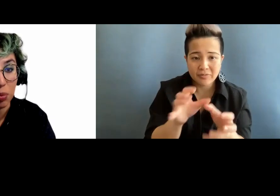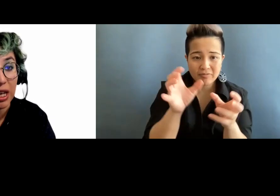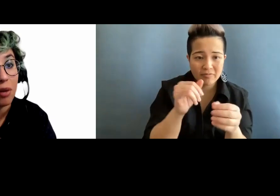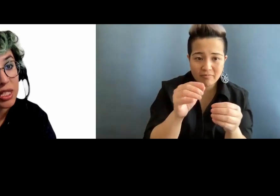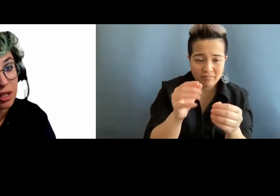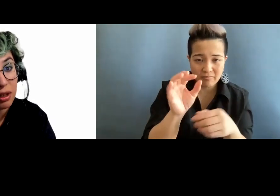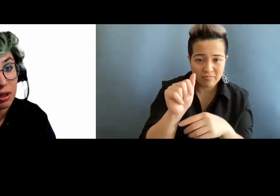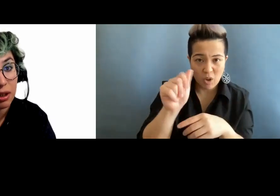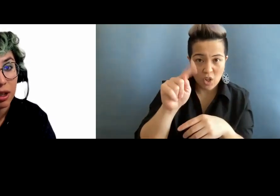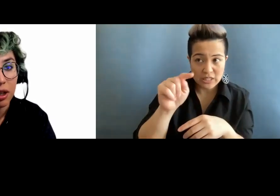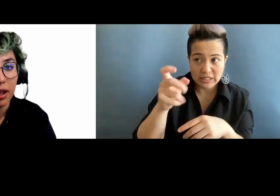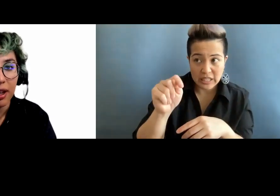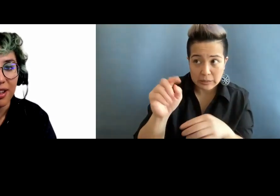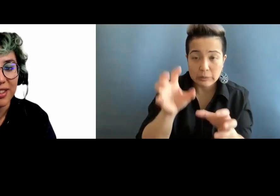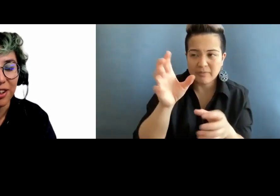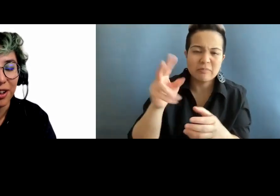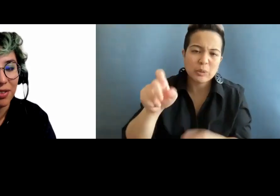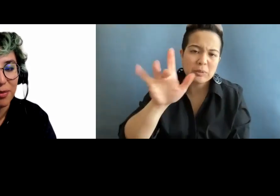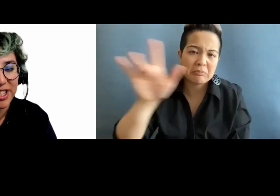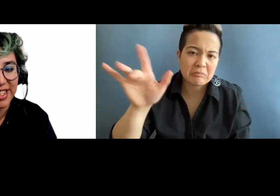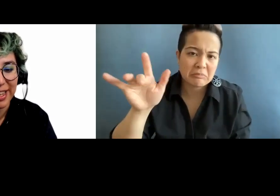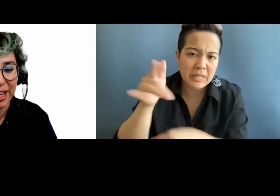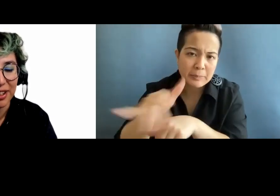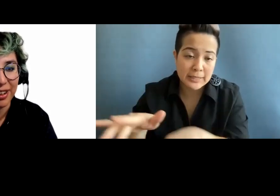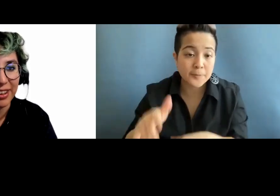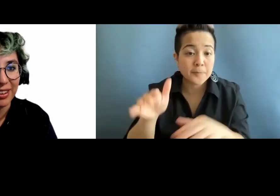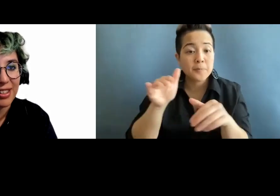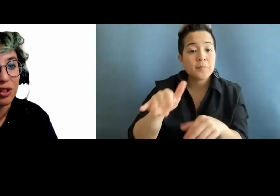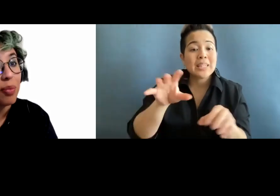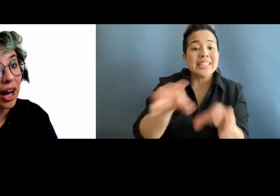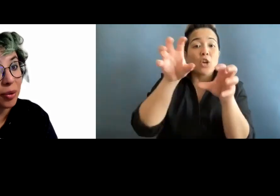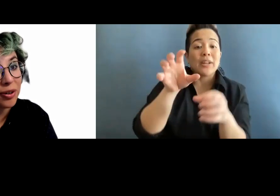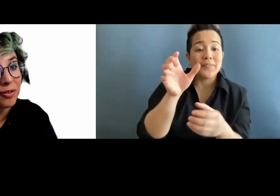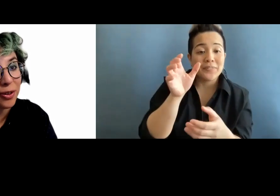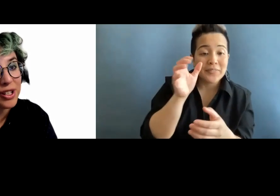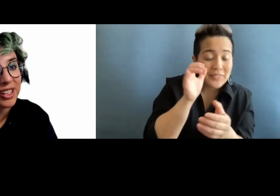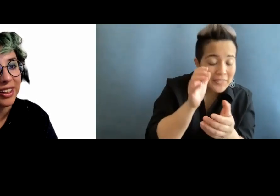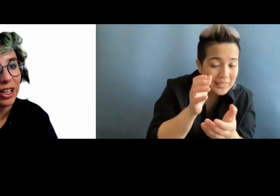be empty. Decorative images and anything that is in the background, unfortunately,